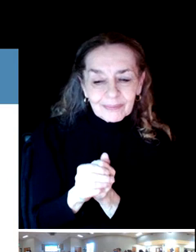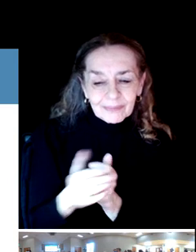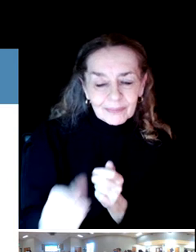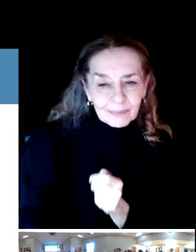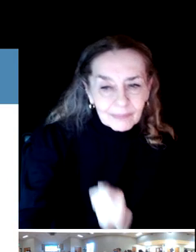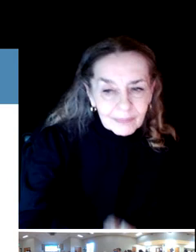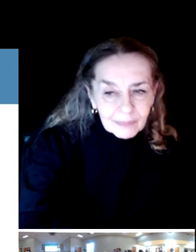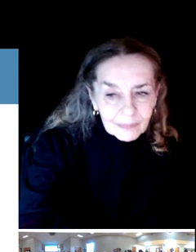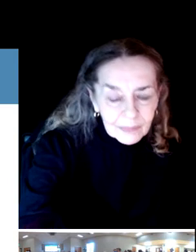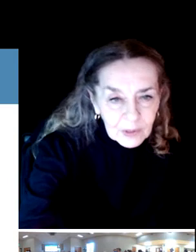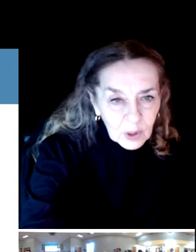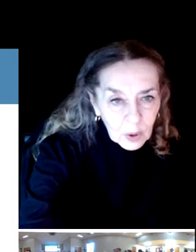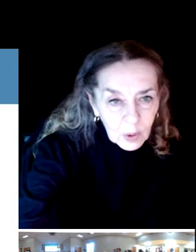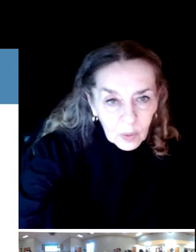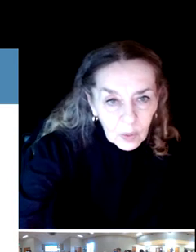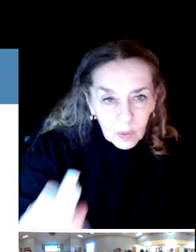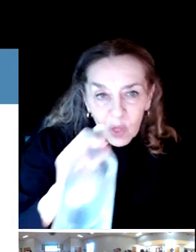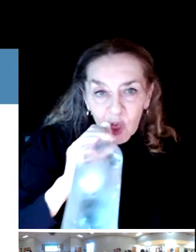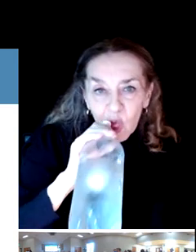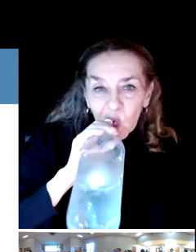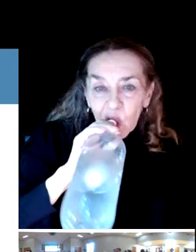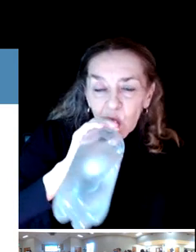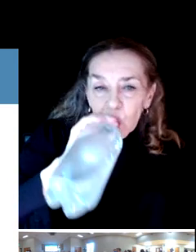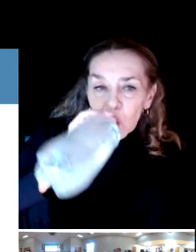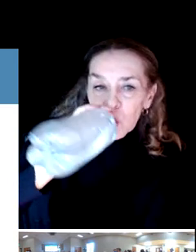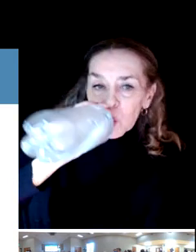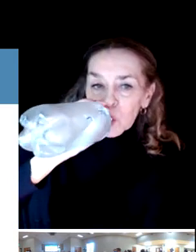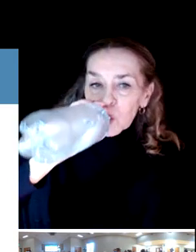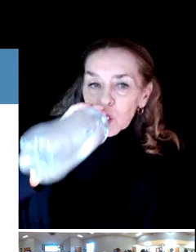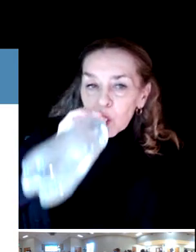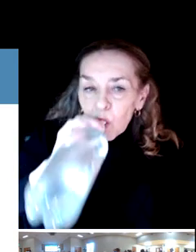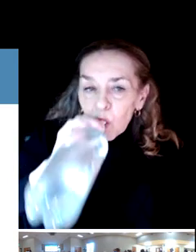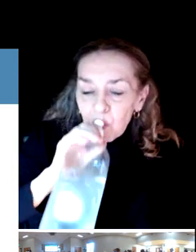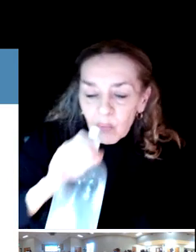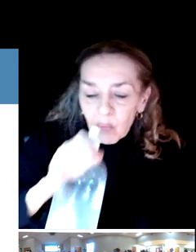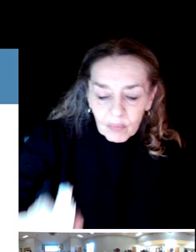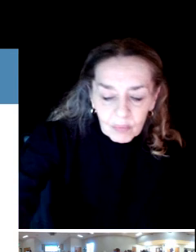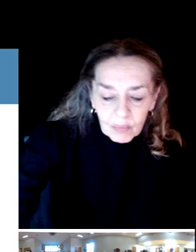So the next steps in this process is to do the survey.